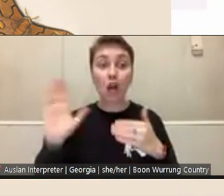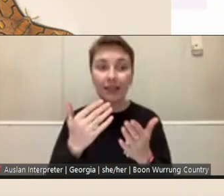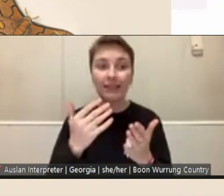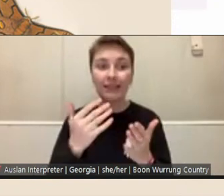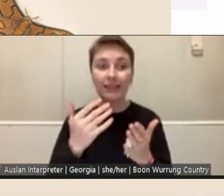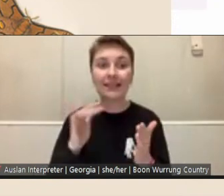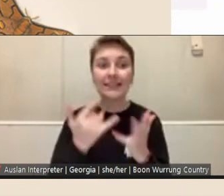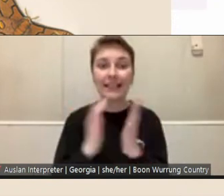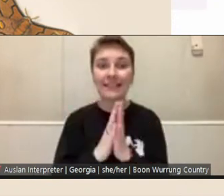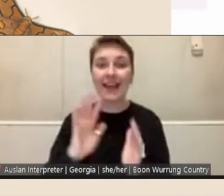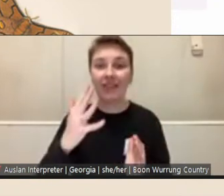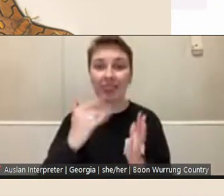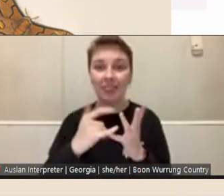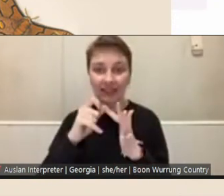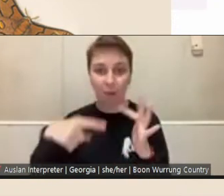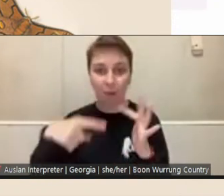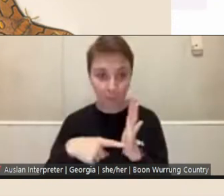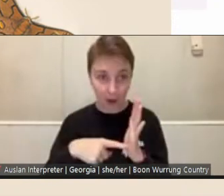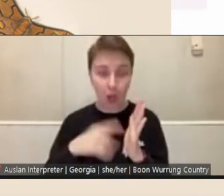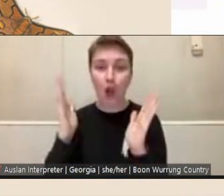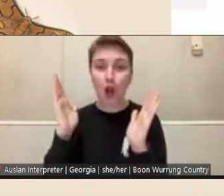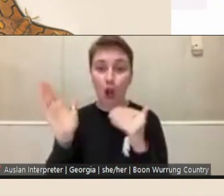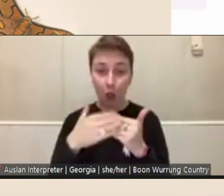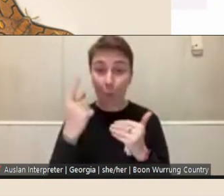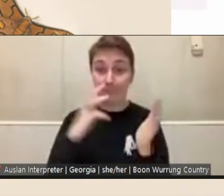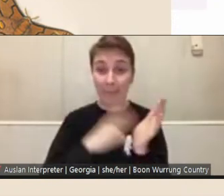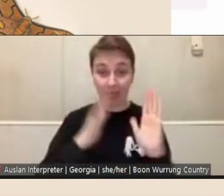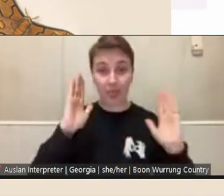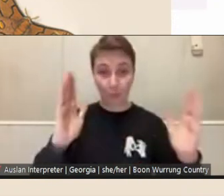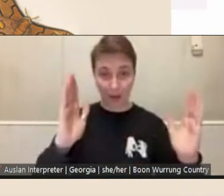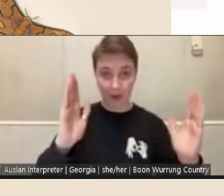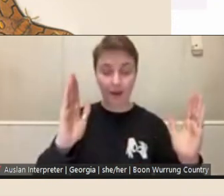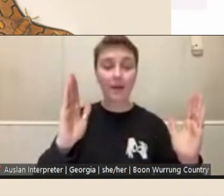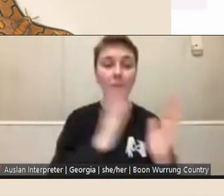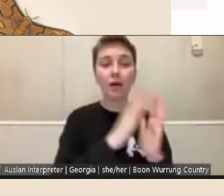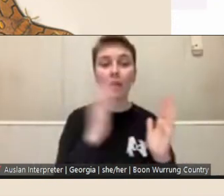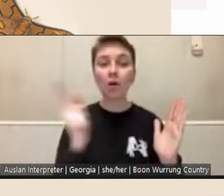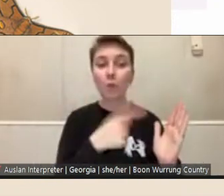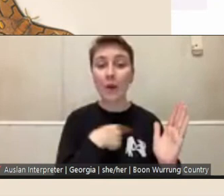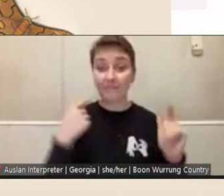In this one month period, we're holding this general info night and an online